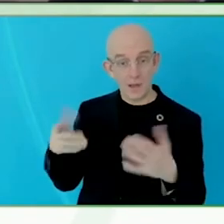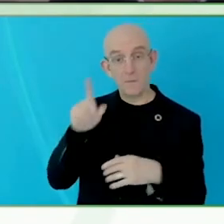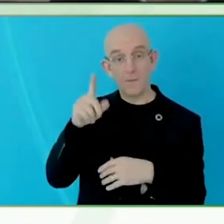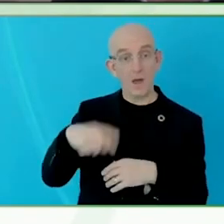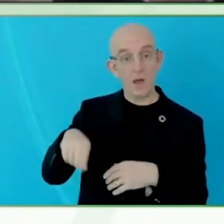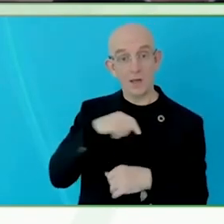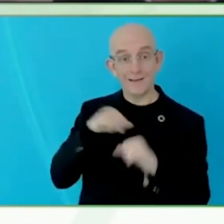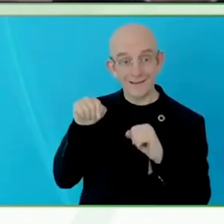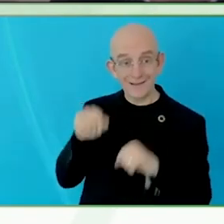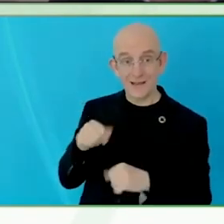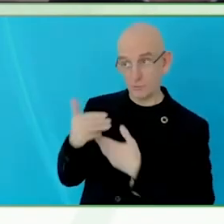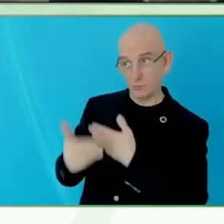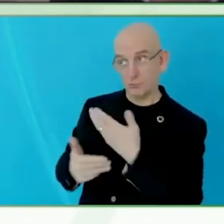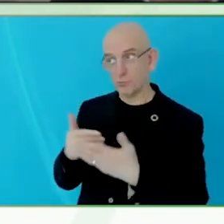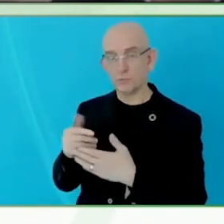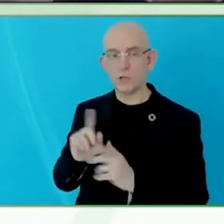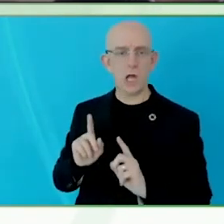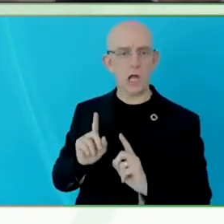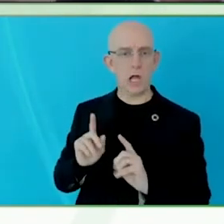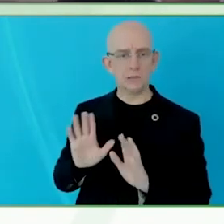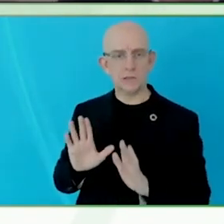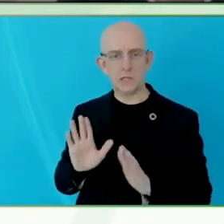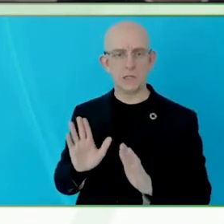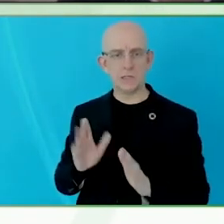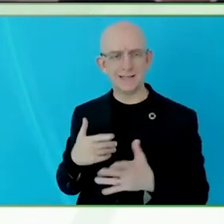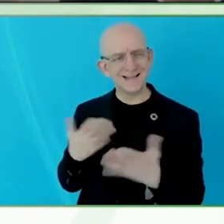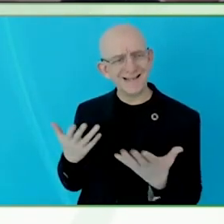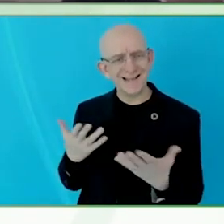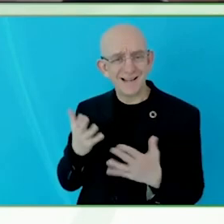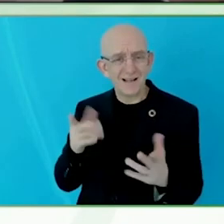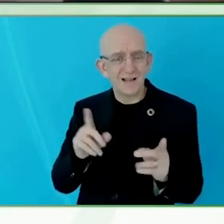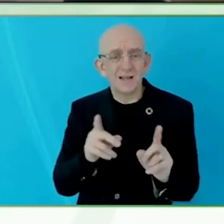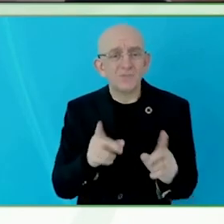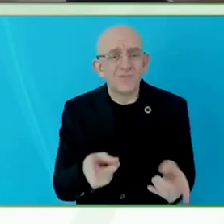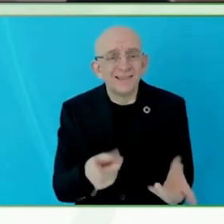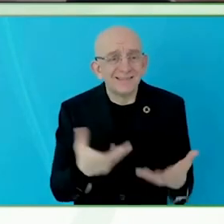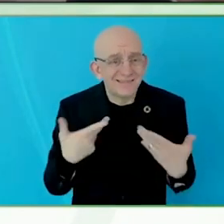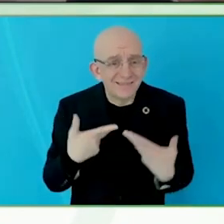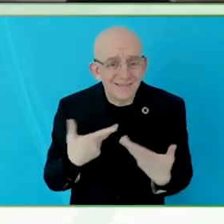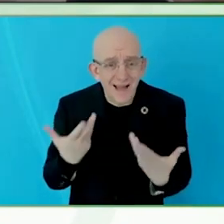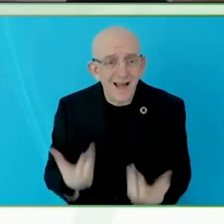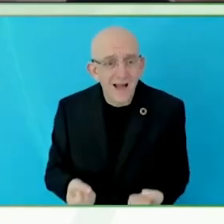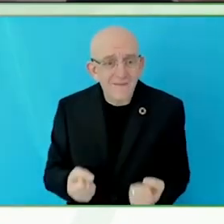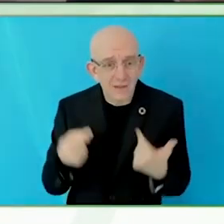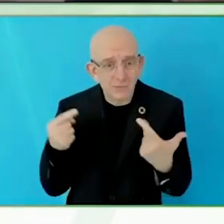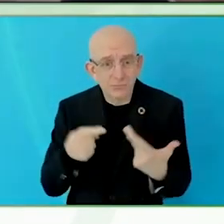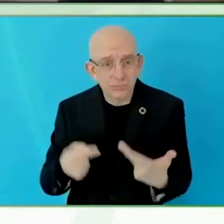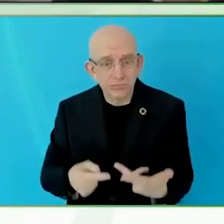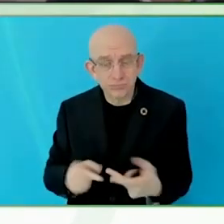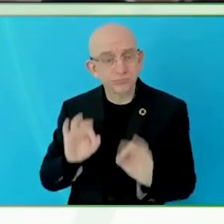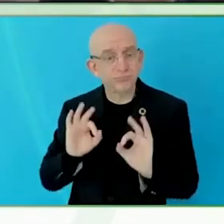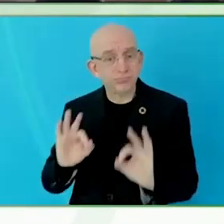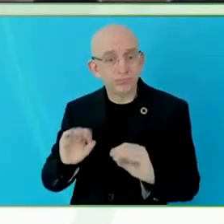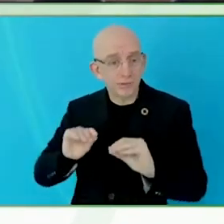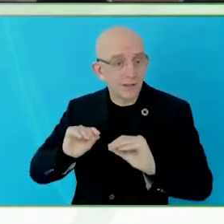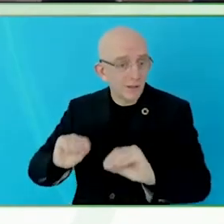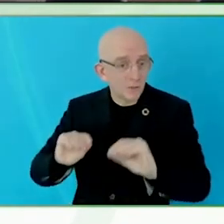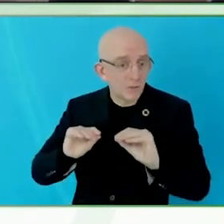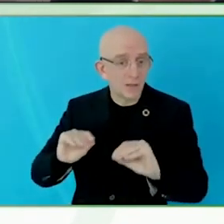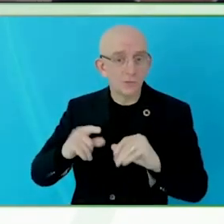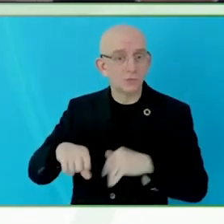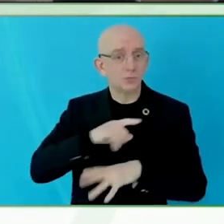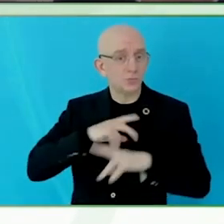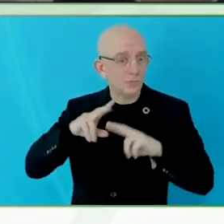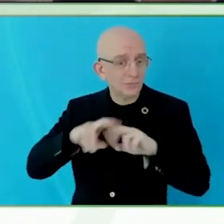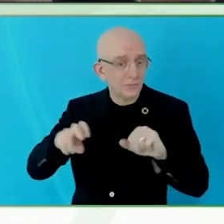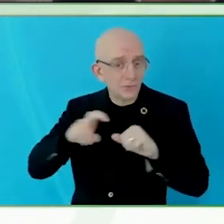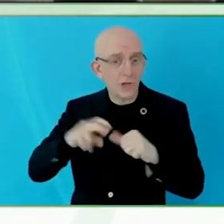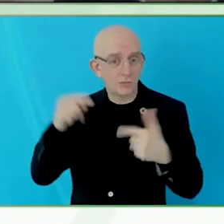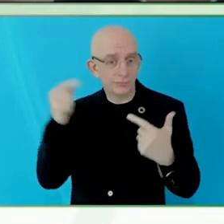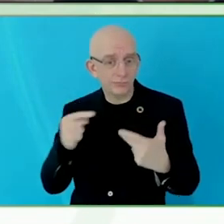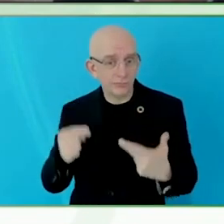So, we extend from the mainstream research, we extend how to, for